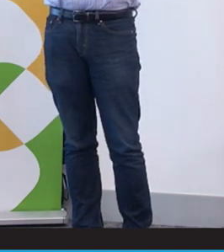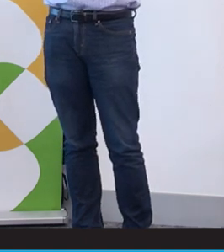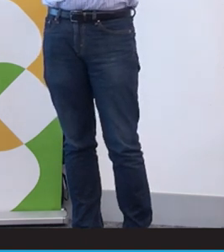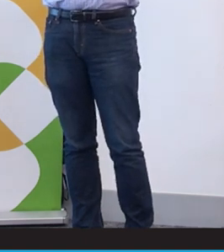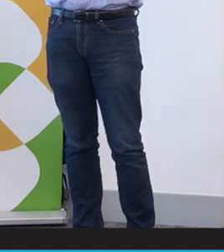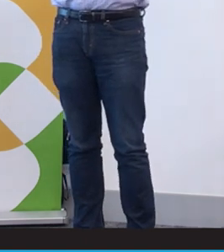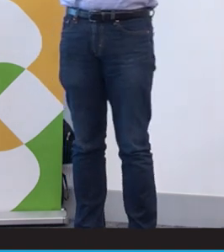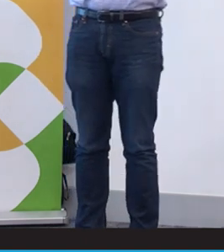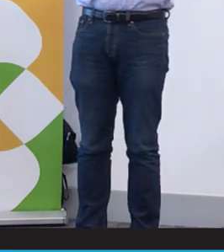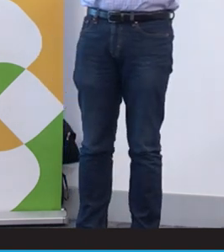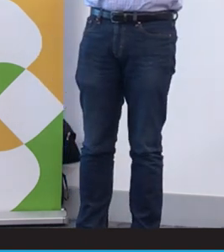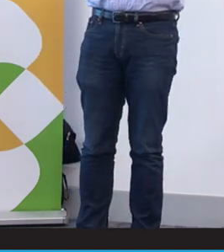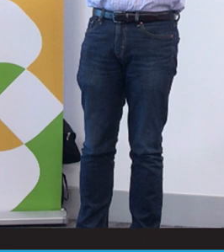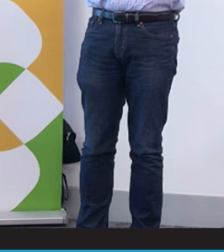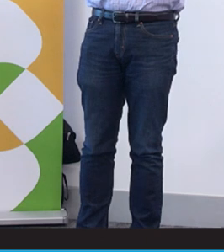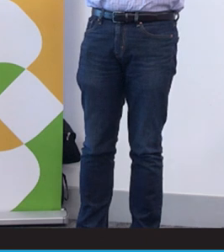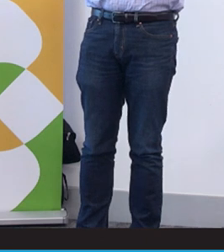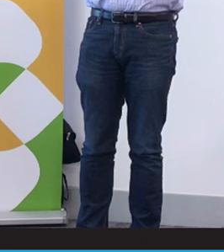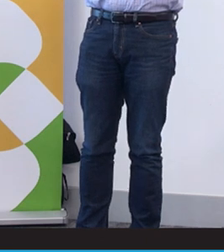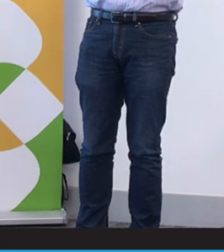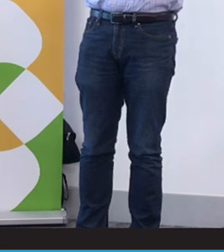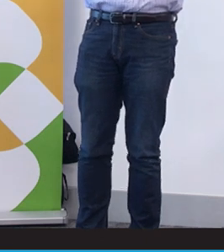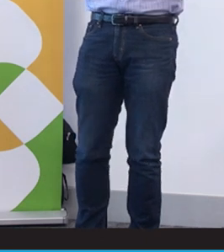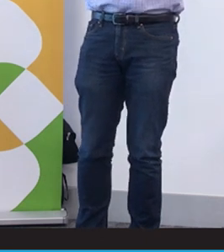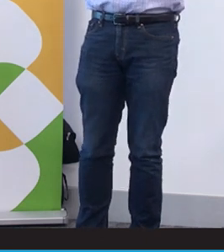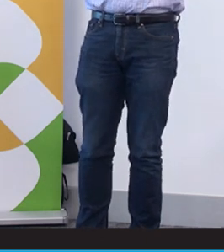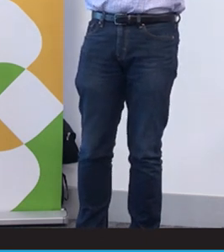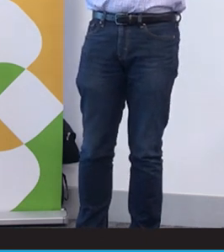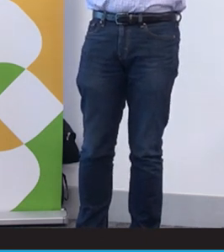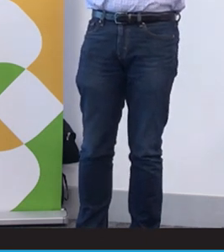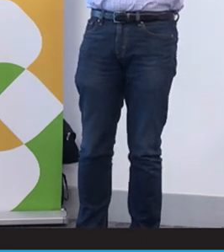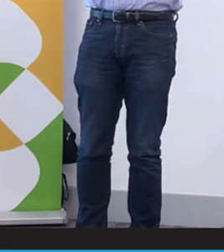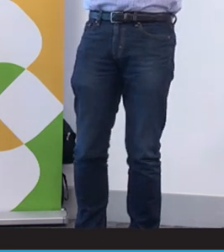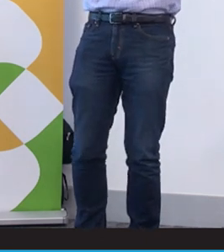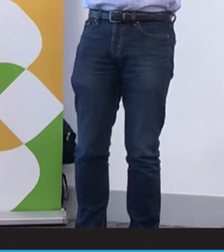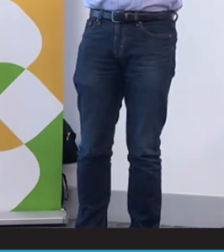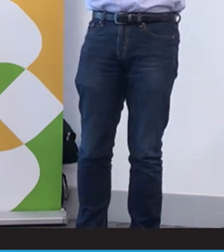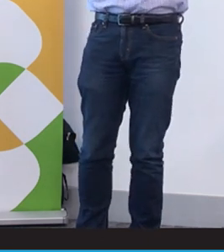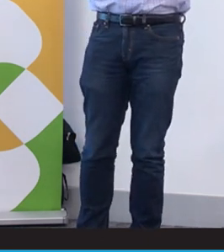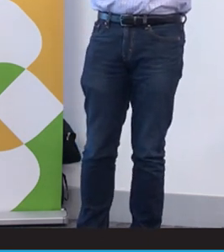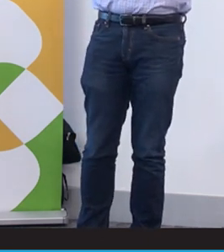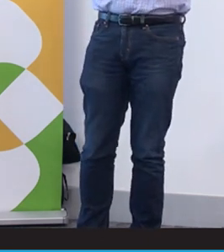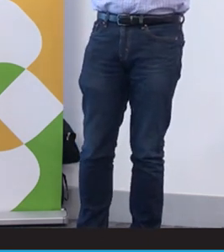my eldest, was born in Victoria. We have the newborn hearing screening program.